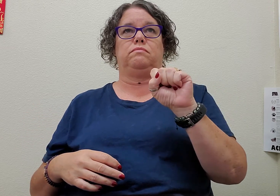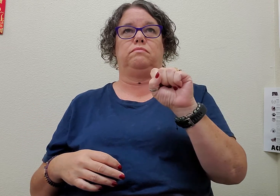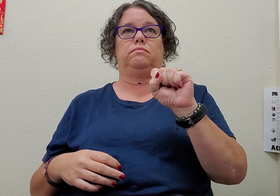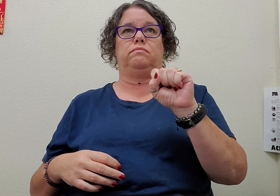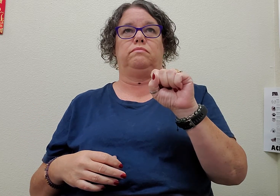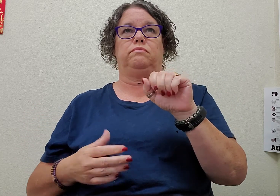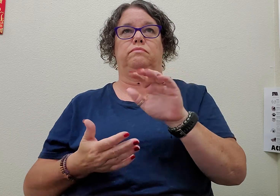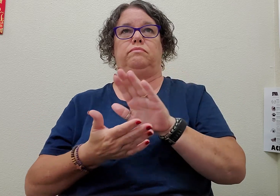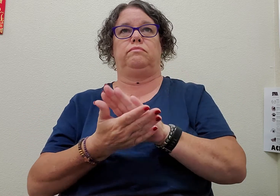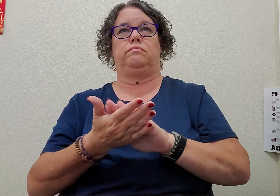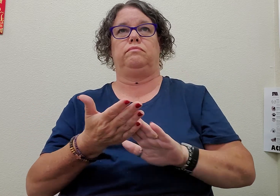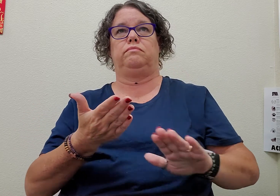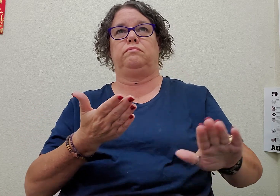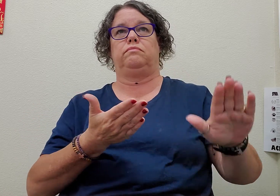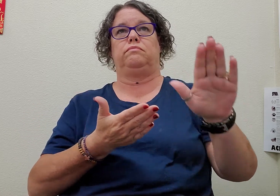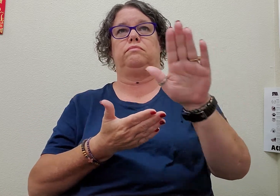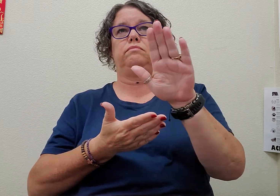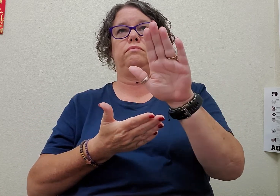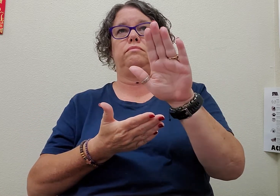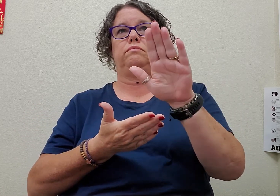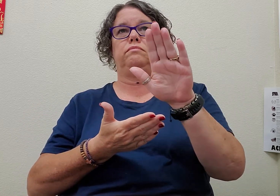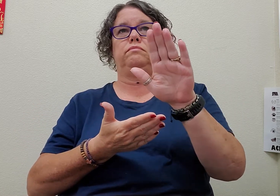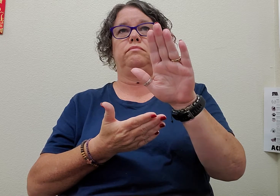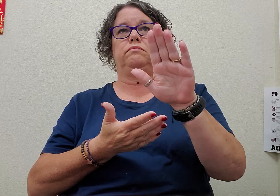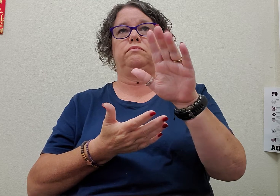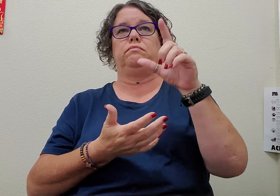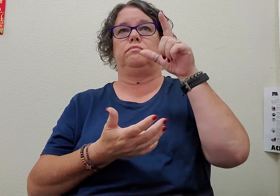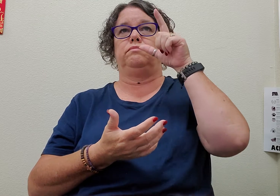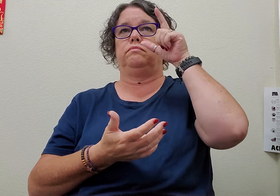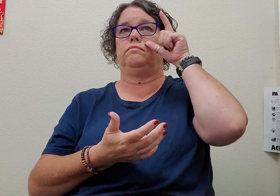college/university Gallaudet University